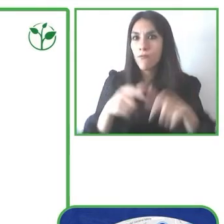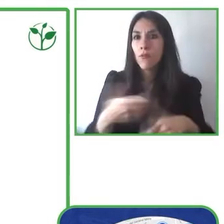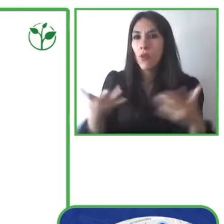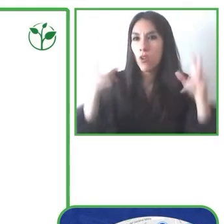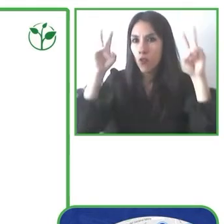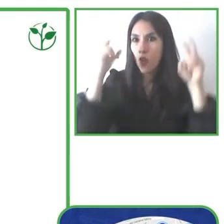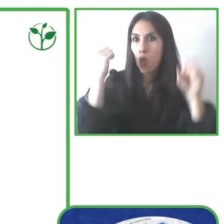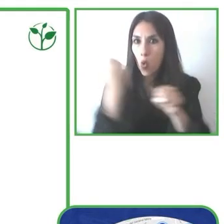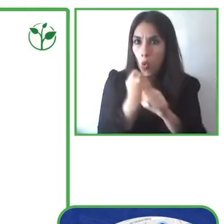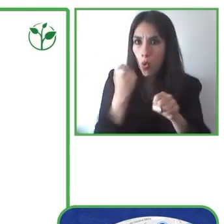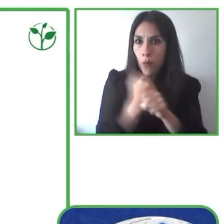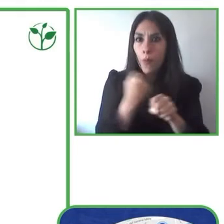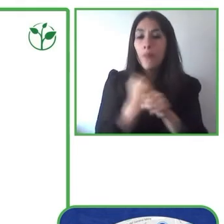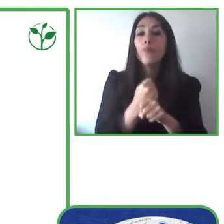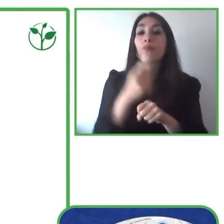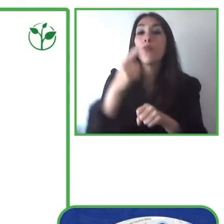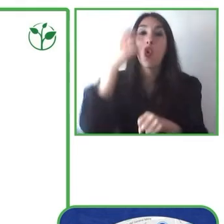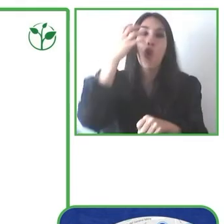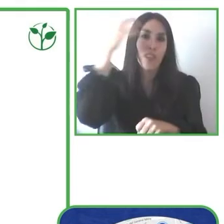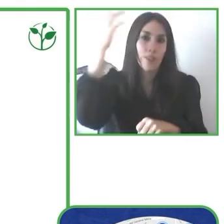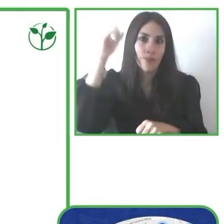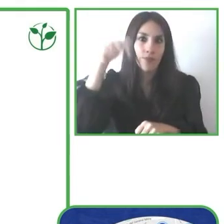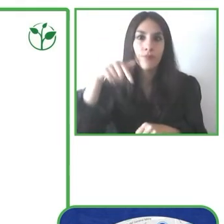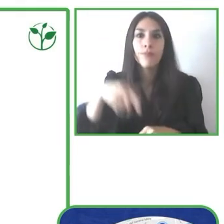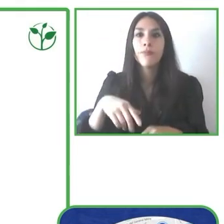that manage all of these spots for people with reduced